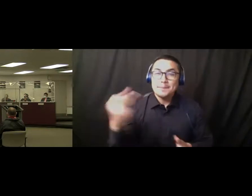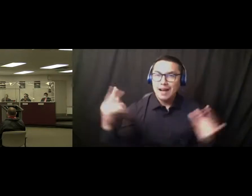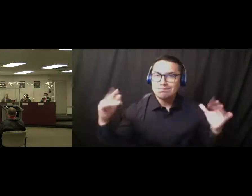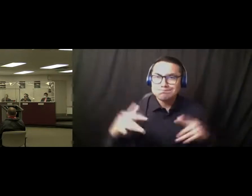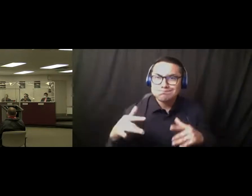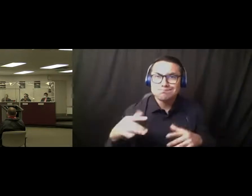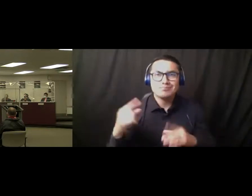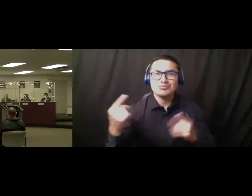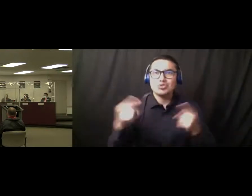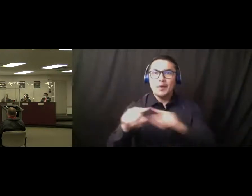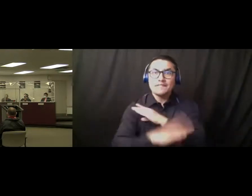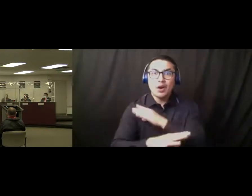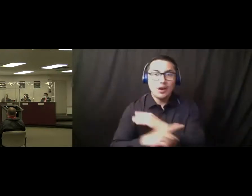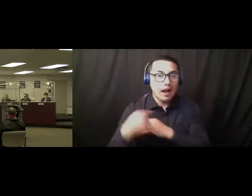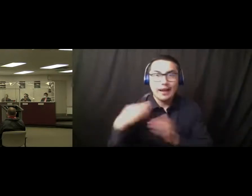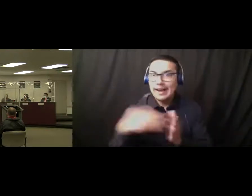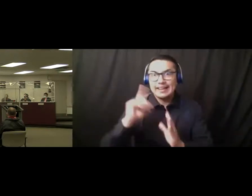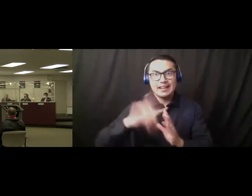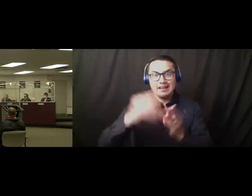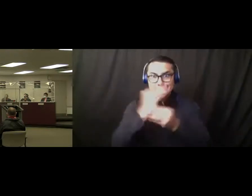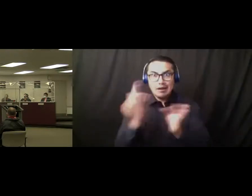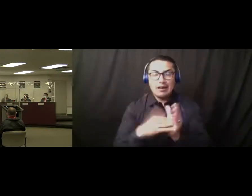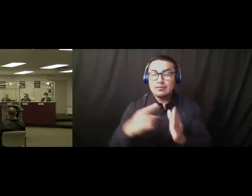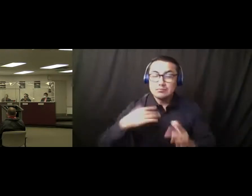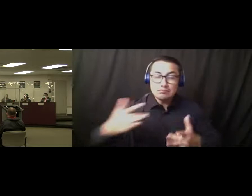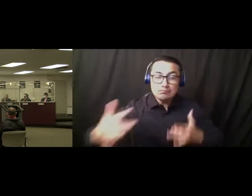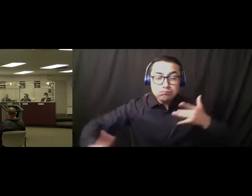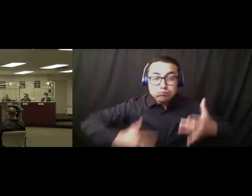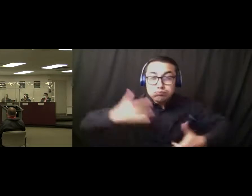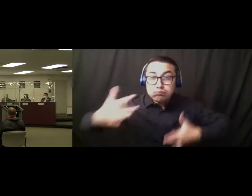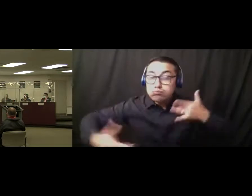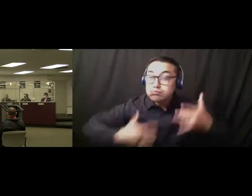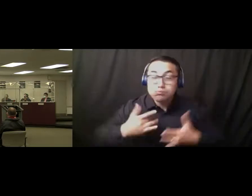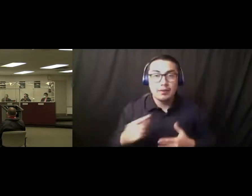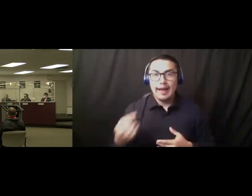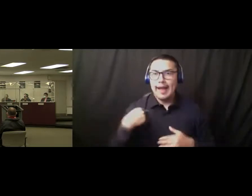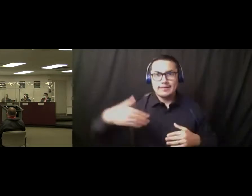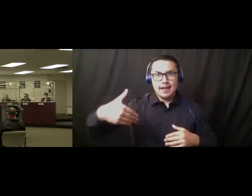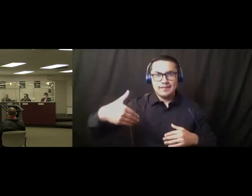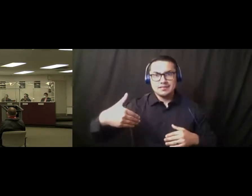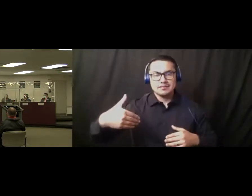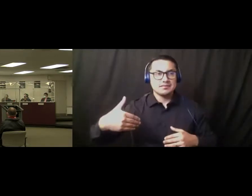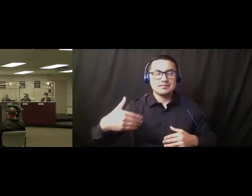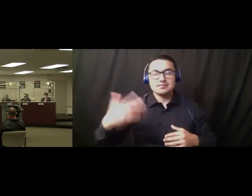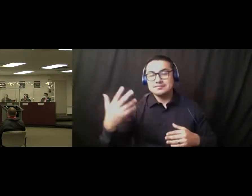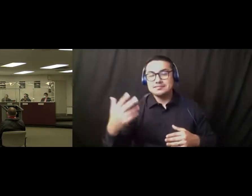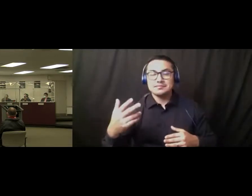They were really excited. And I happen to get a chance to talk to three students. I happen to go to places like Jamba Juice, Starbucks, Kaiser.